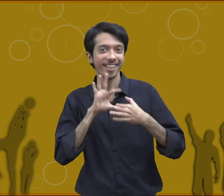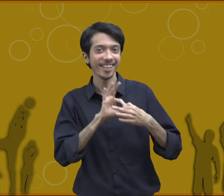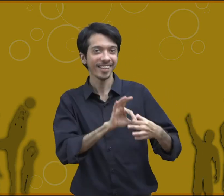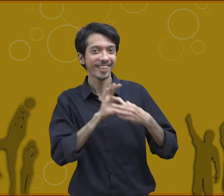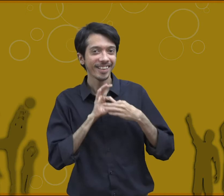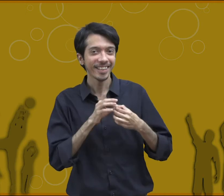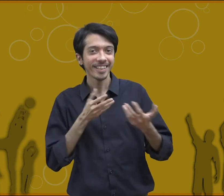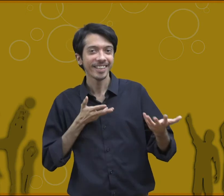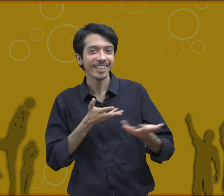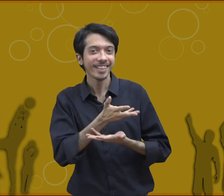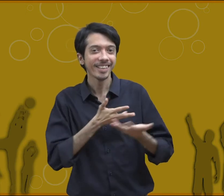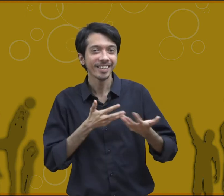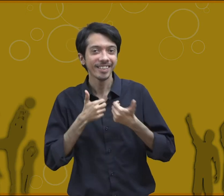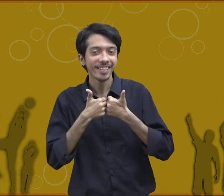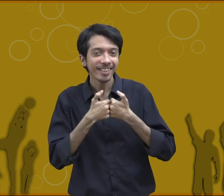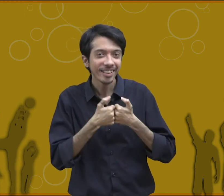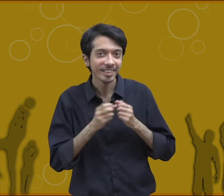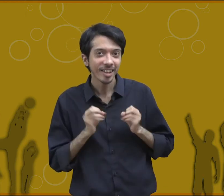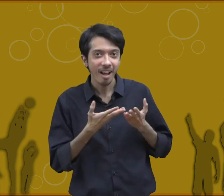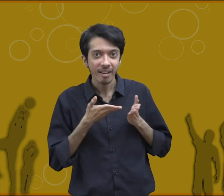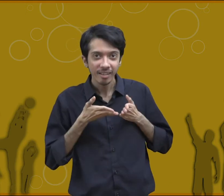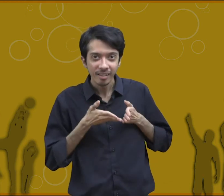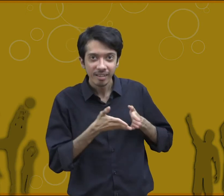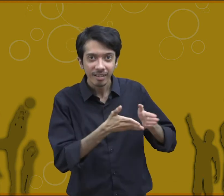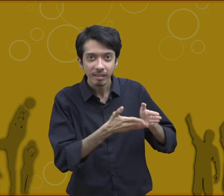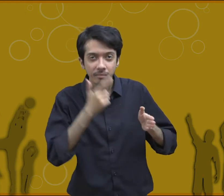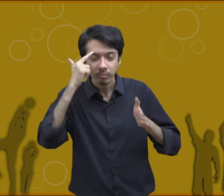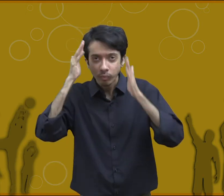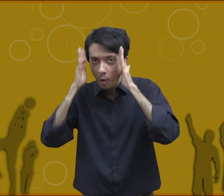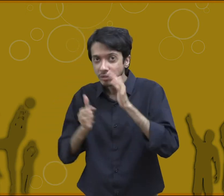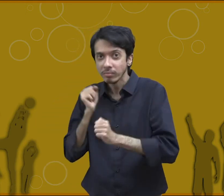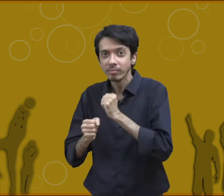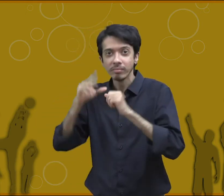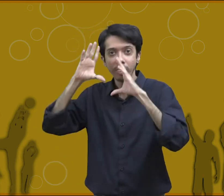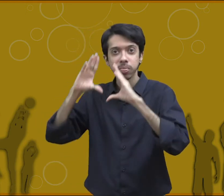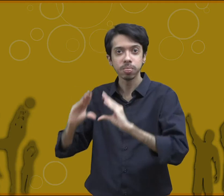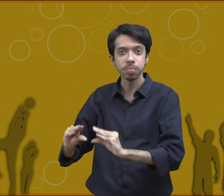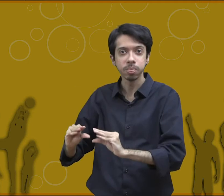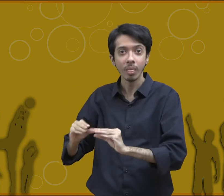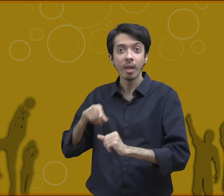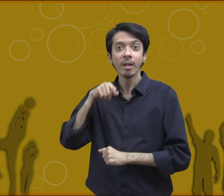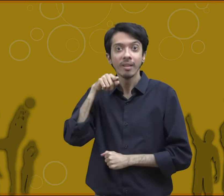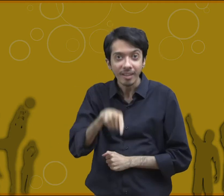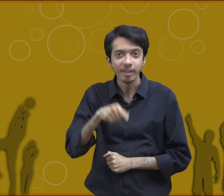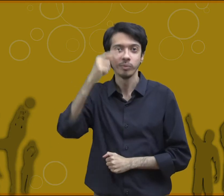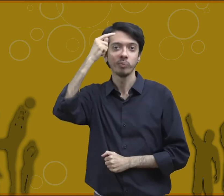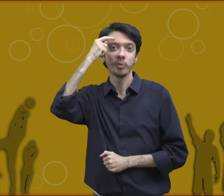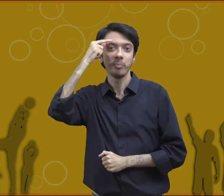and feel attached which may distract them with their main goal this will create a problem for